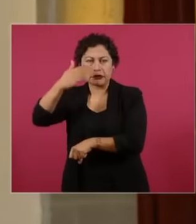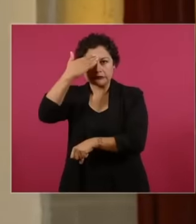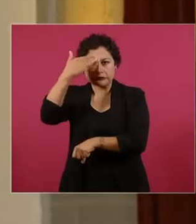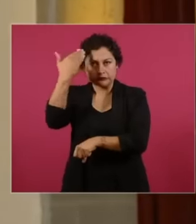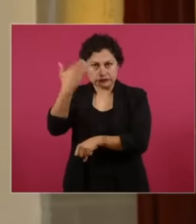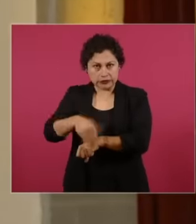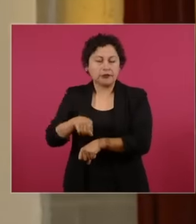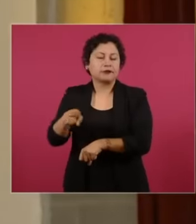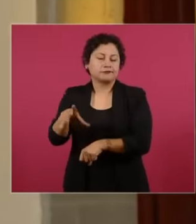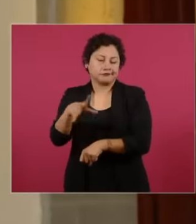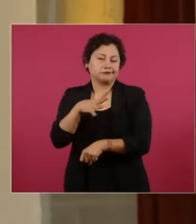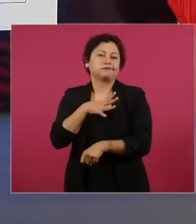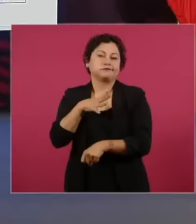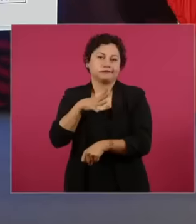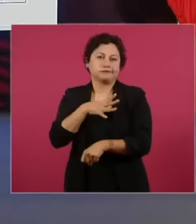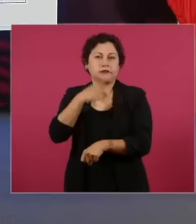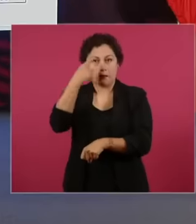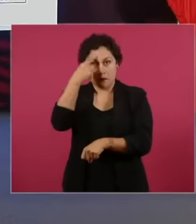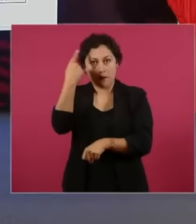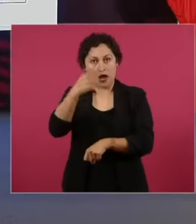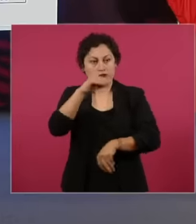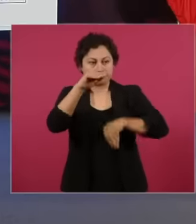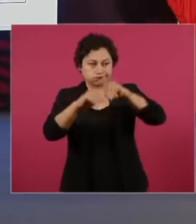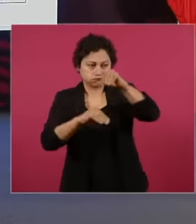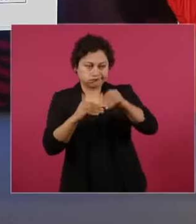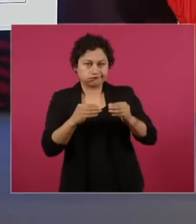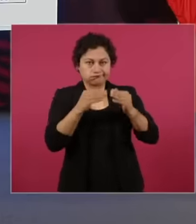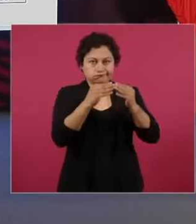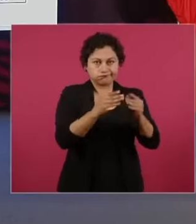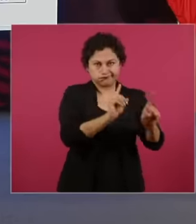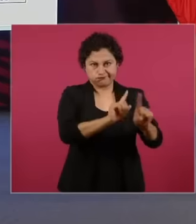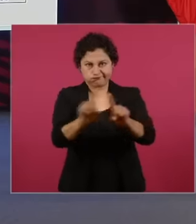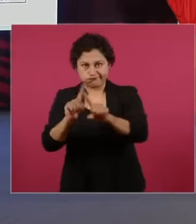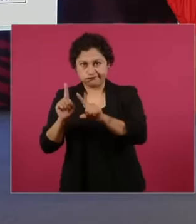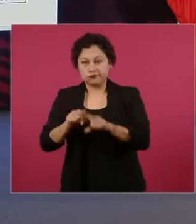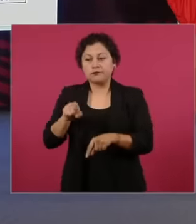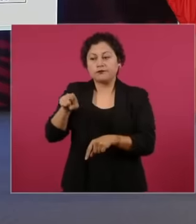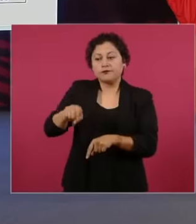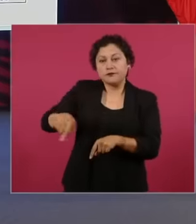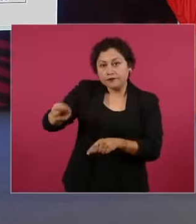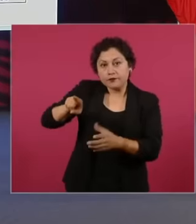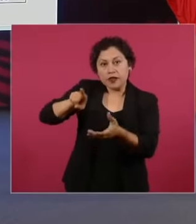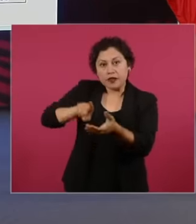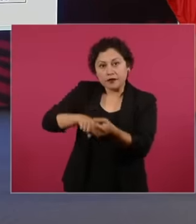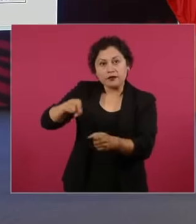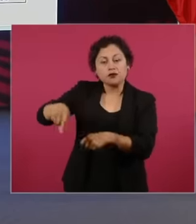units, it is worth visiting that They have been trained both in national universities and abroad.